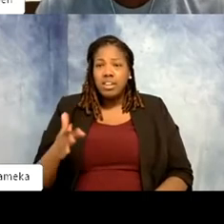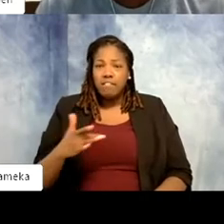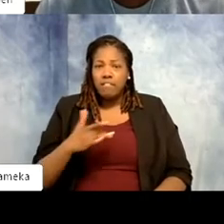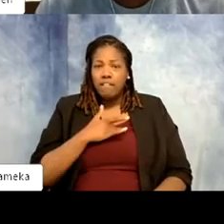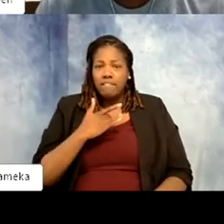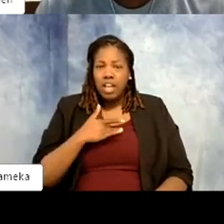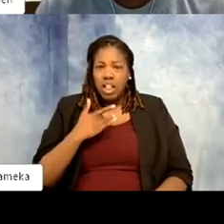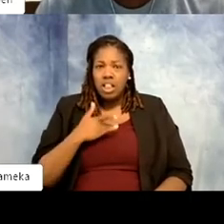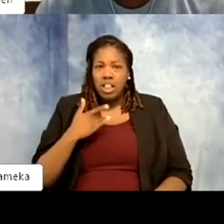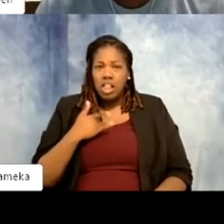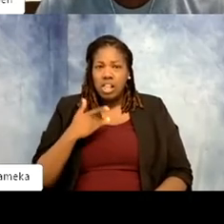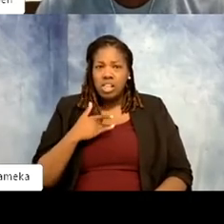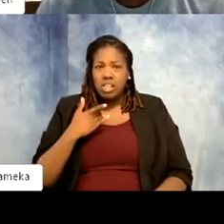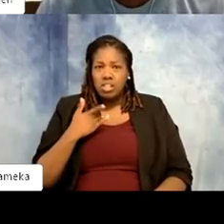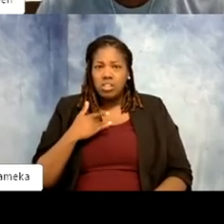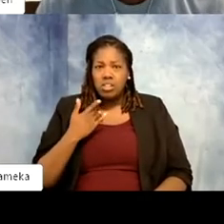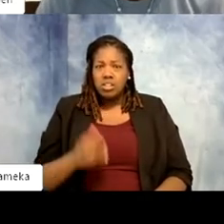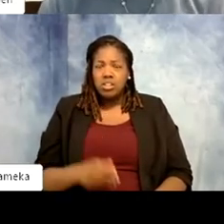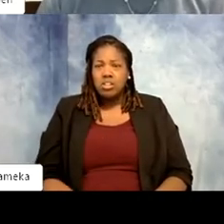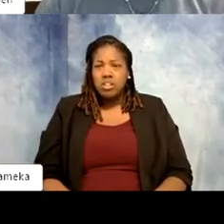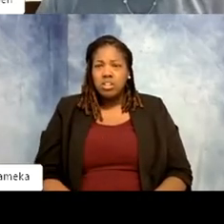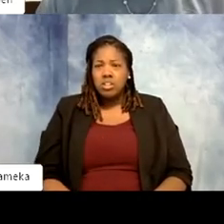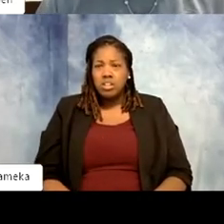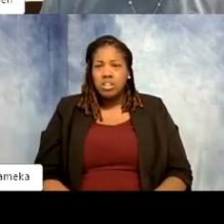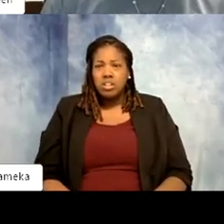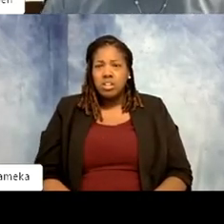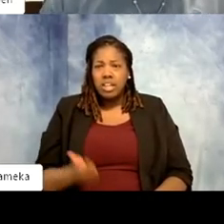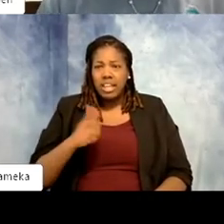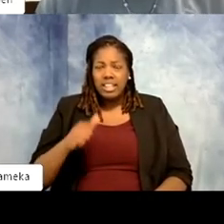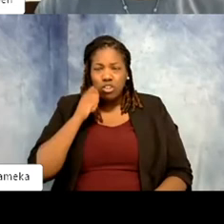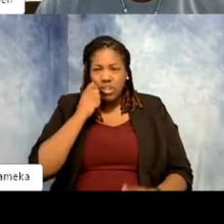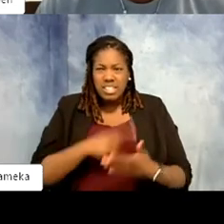that it was because of anything horrible, racism or anything, I just thought